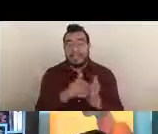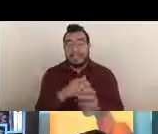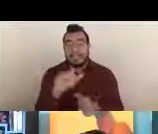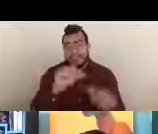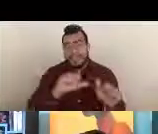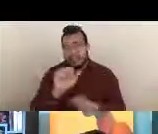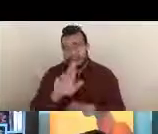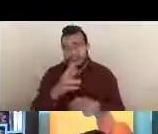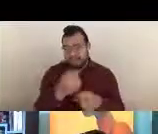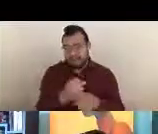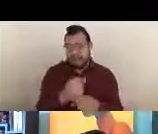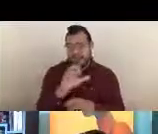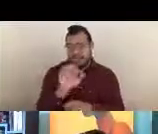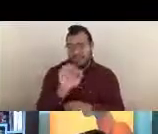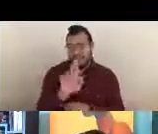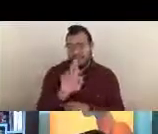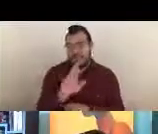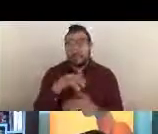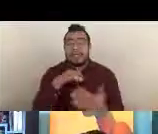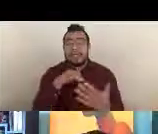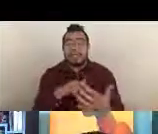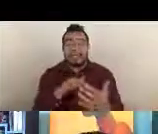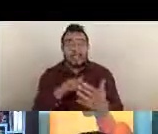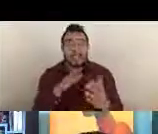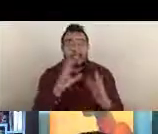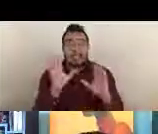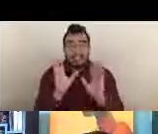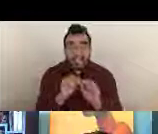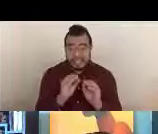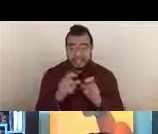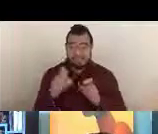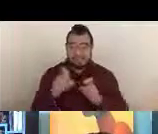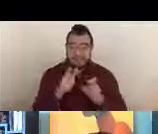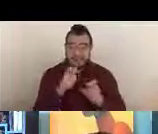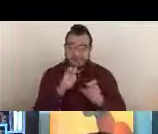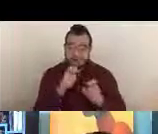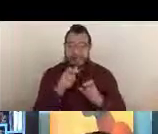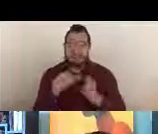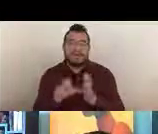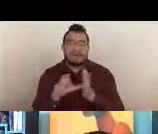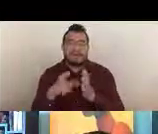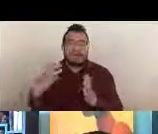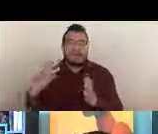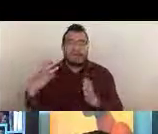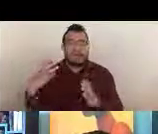study sections are managed by Scientific Review Officers, otherwise known as SROs.